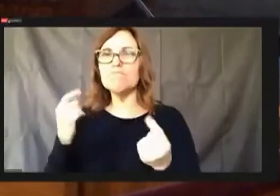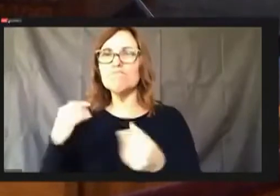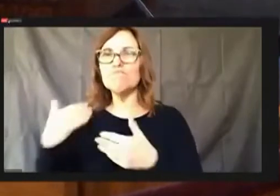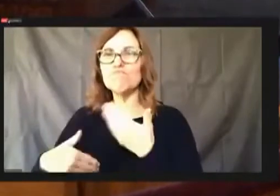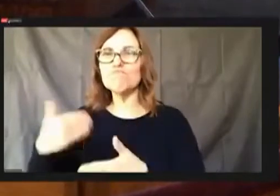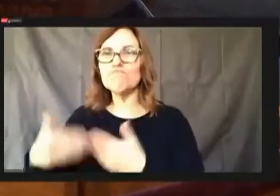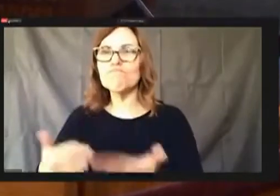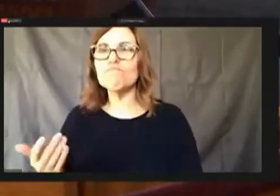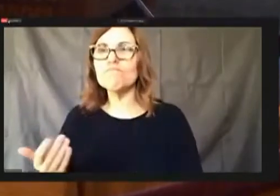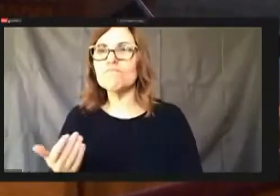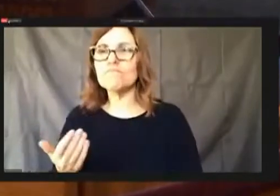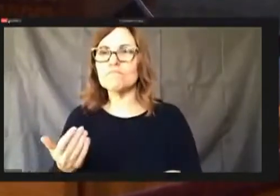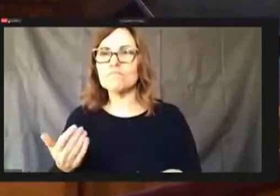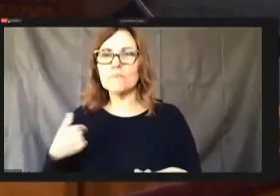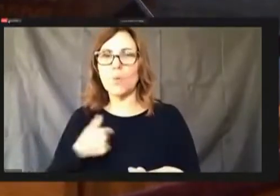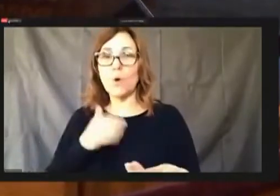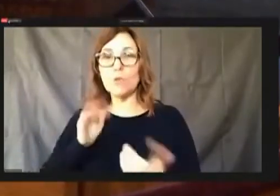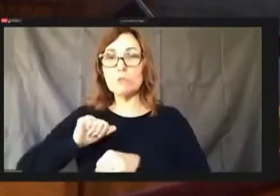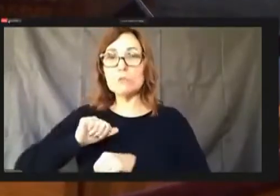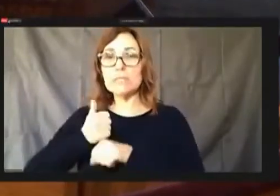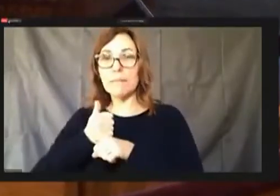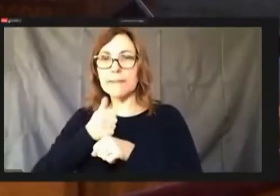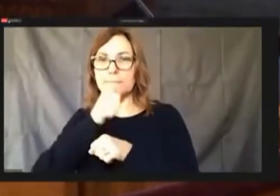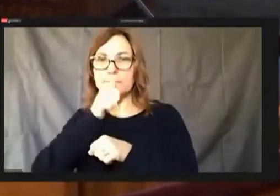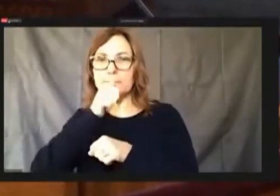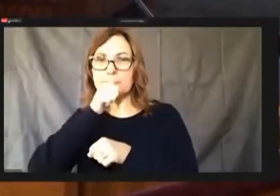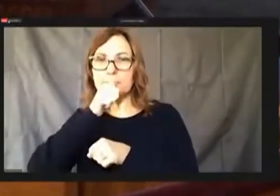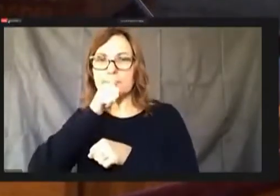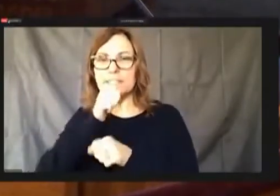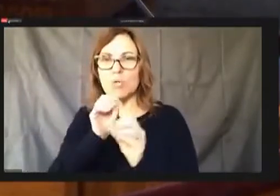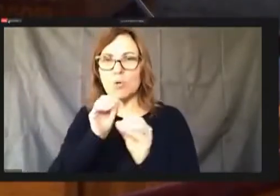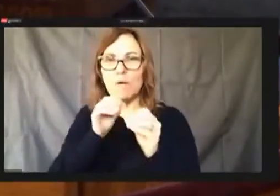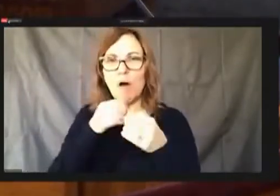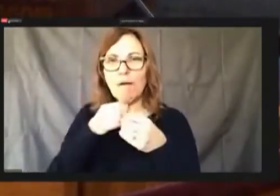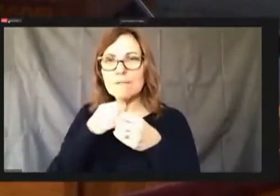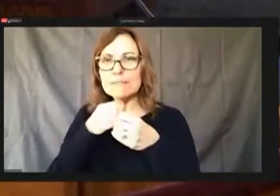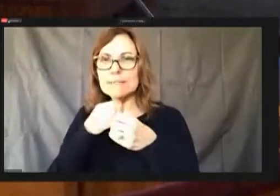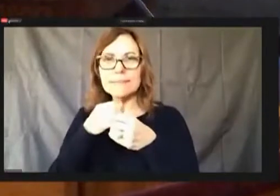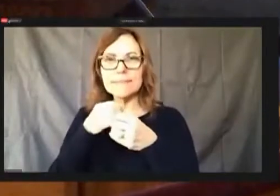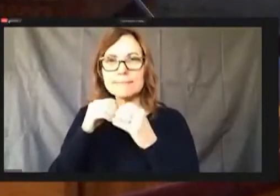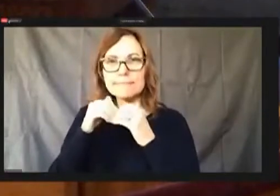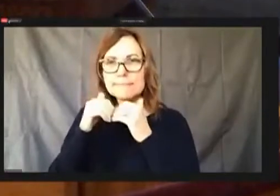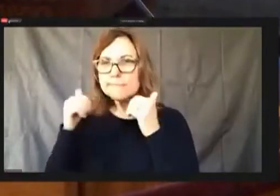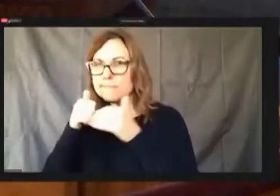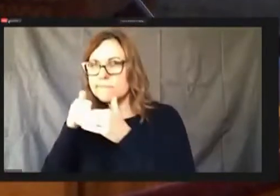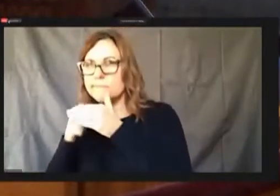secret offices with that aren't part of the org chart or are they part of the org chart where are they.